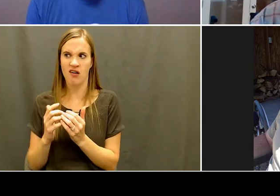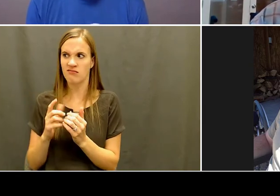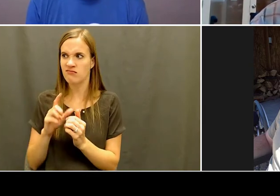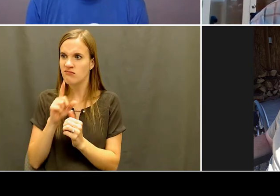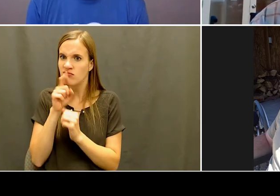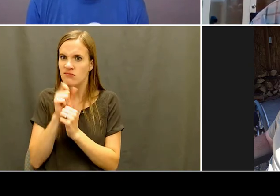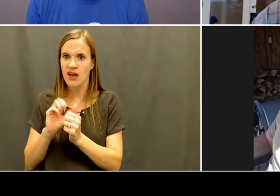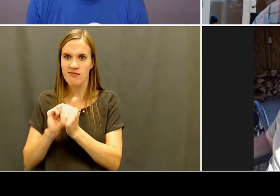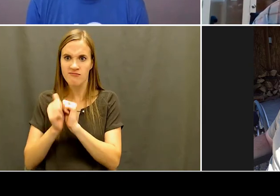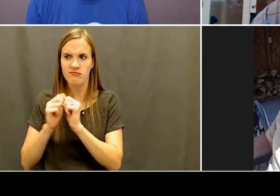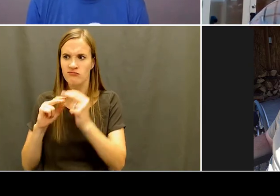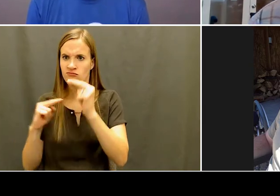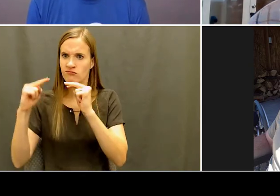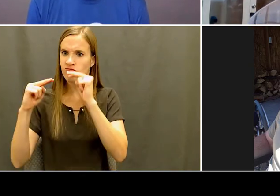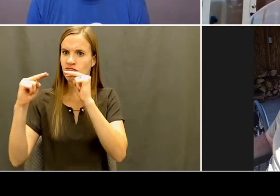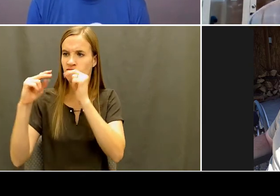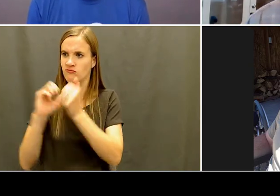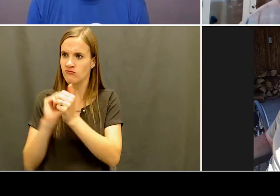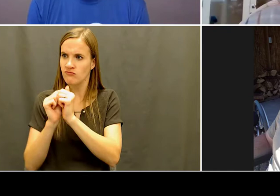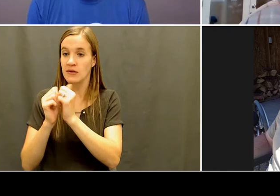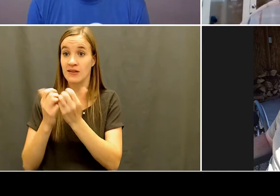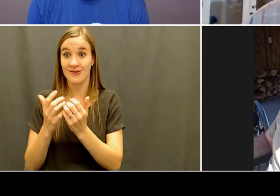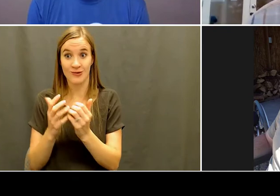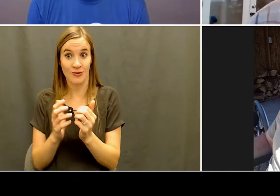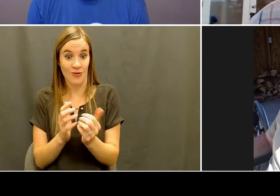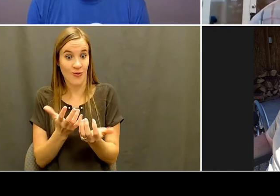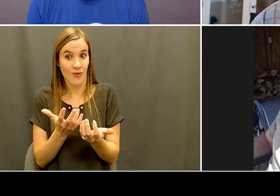Jeremy: Jake, just just to wrap it up a little bit, what